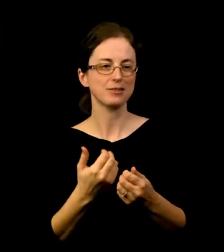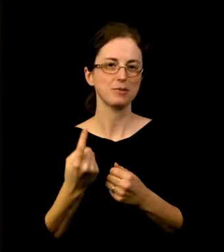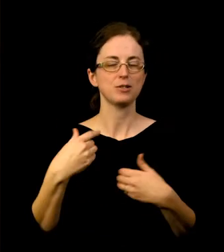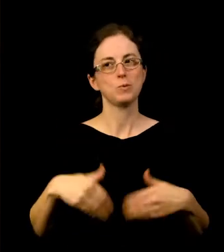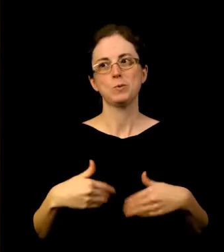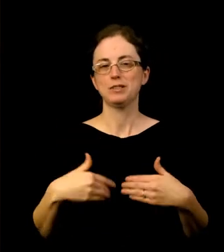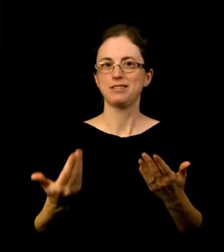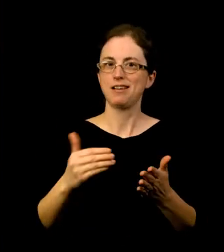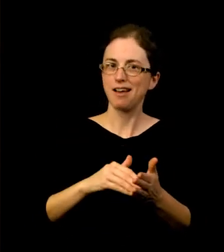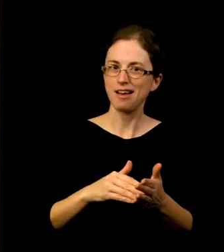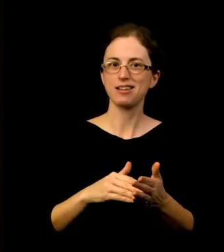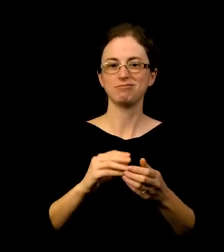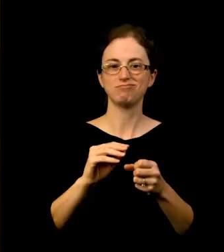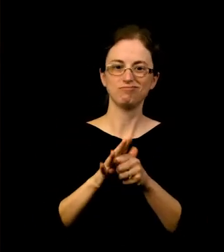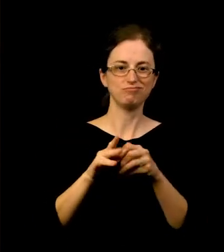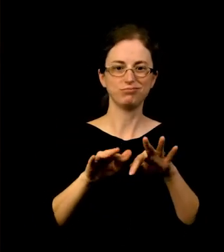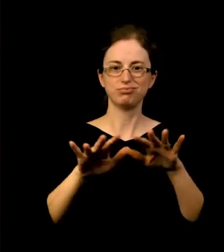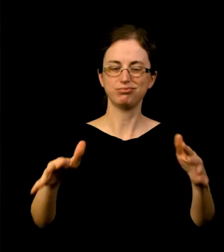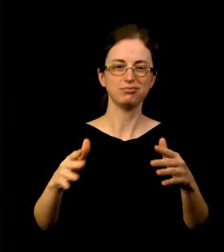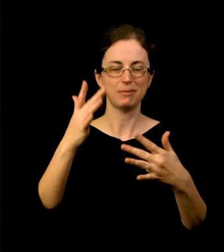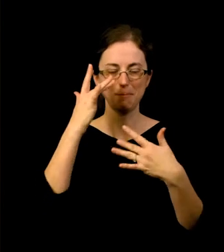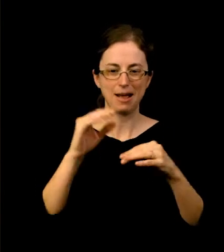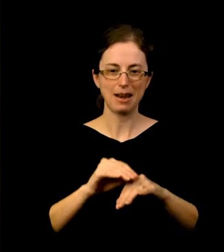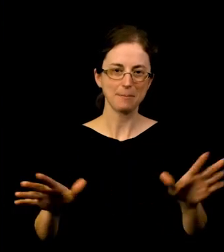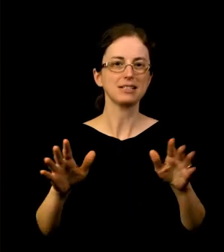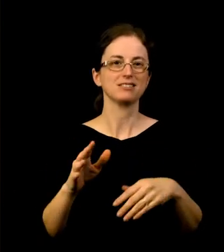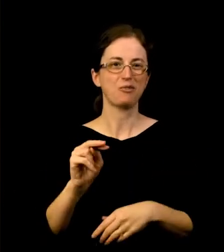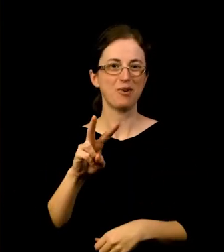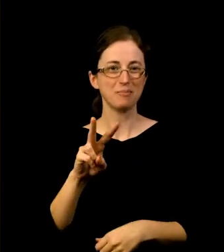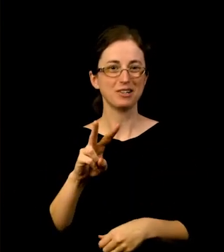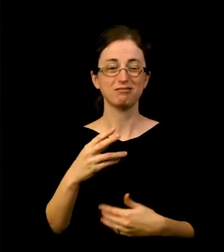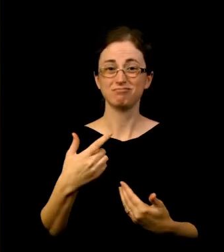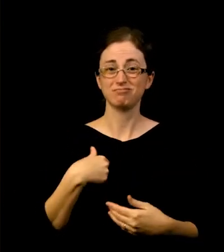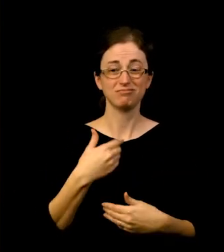No one knew what to expect those many months ago when we closed the gallery doors.